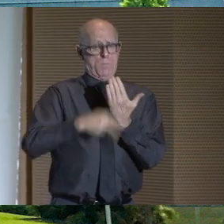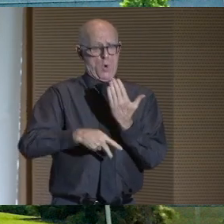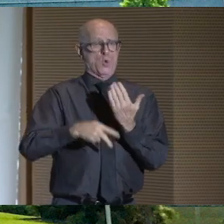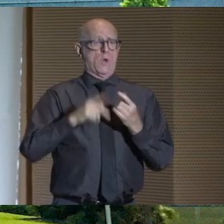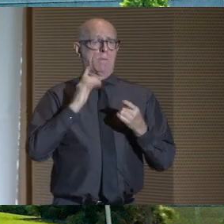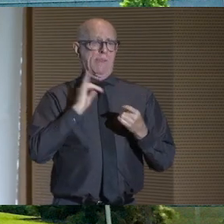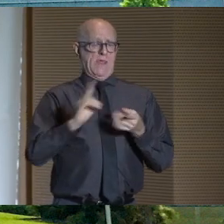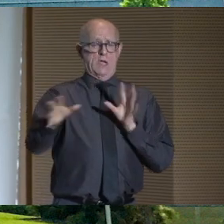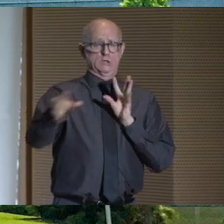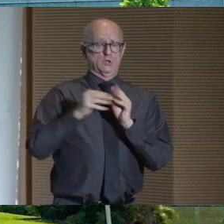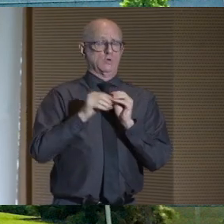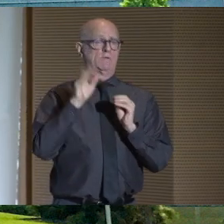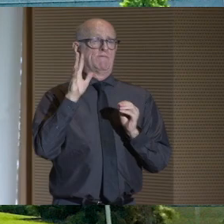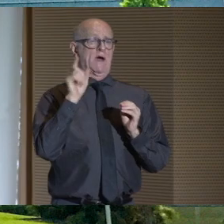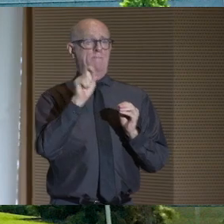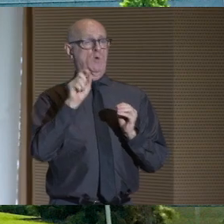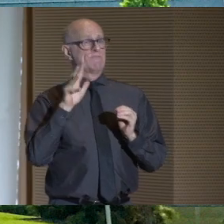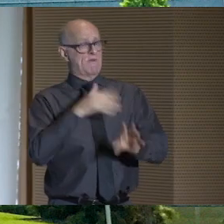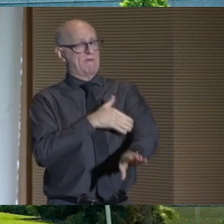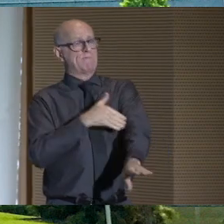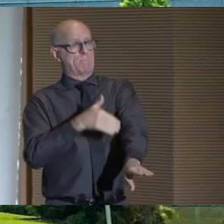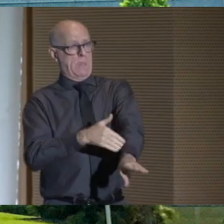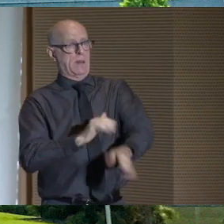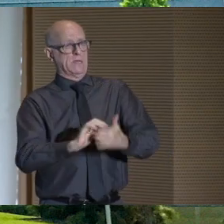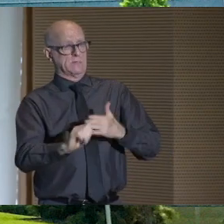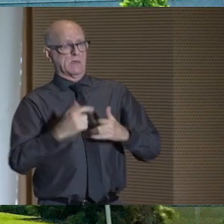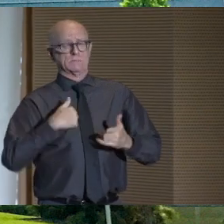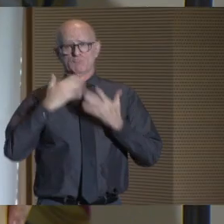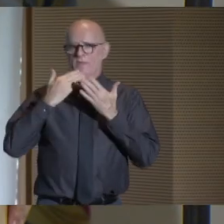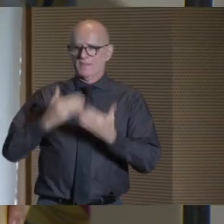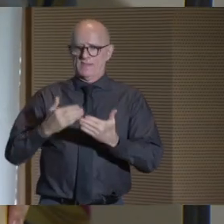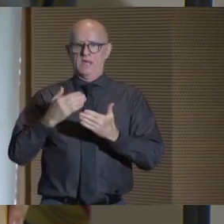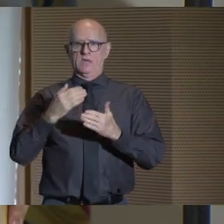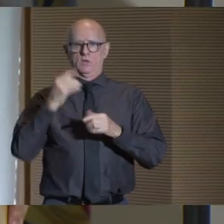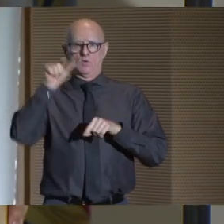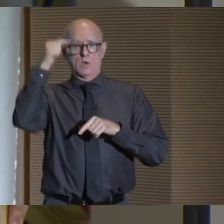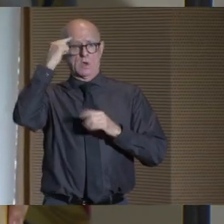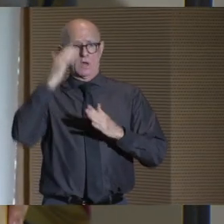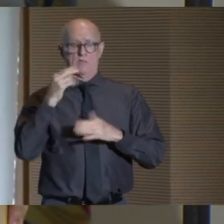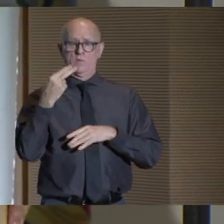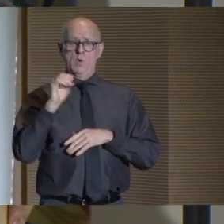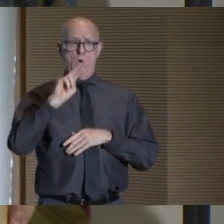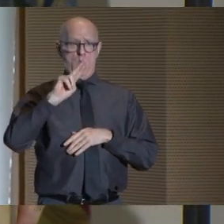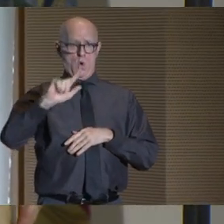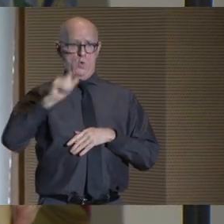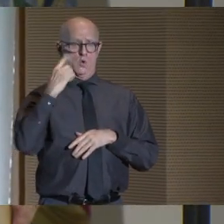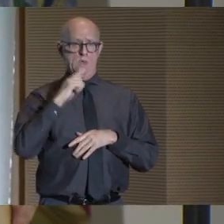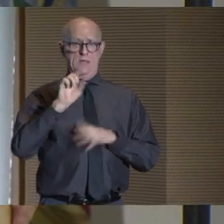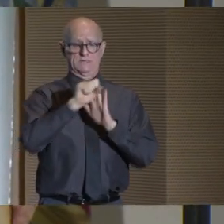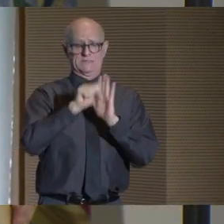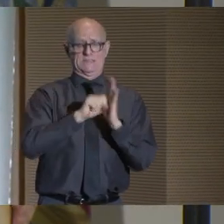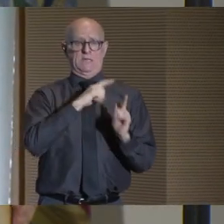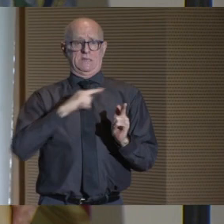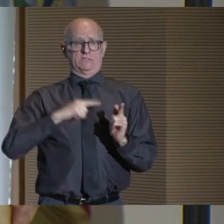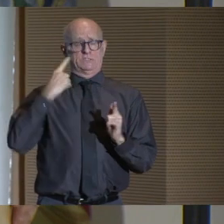totaling 5.5 billion, and we are grateful to Governor Hochul and the state legislature for their investment